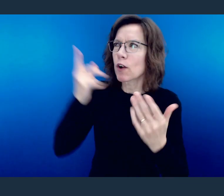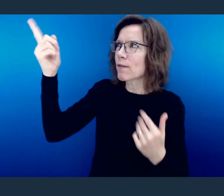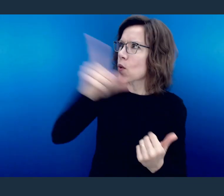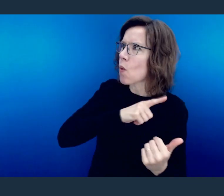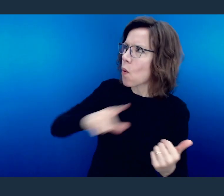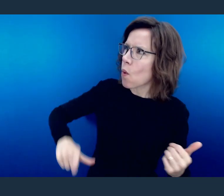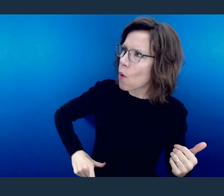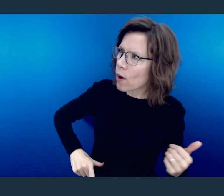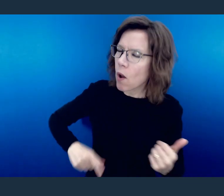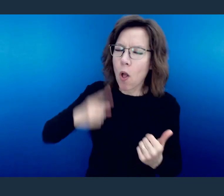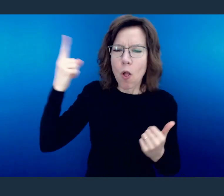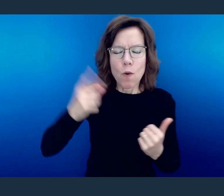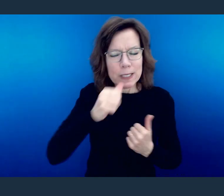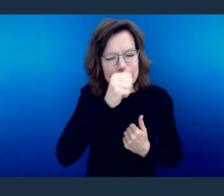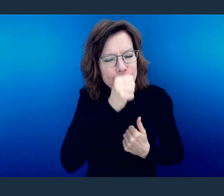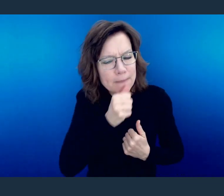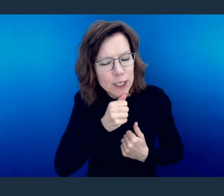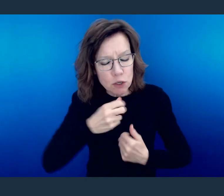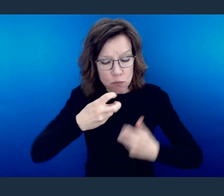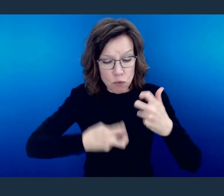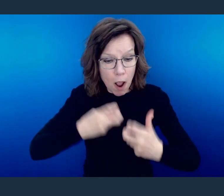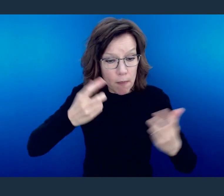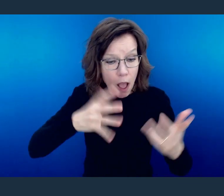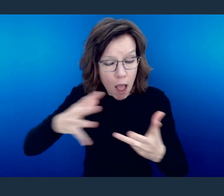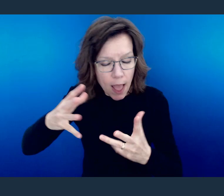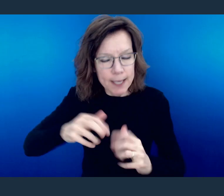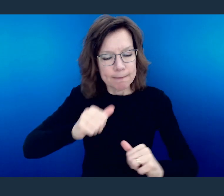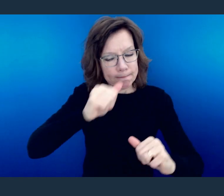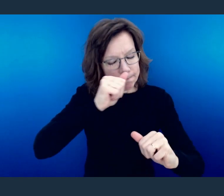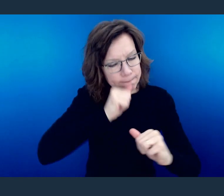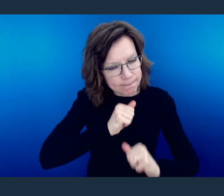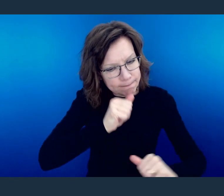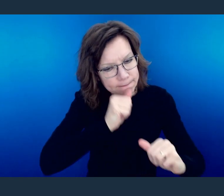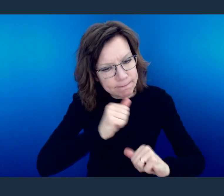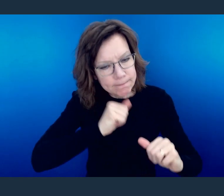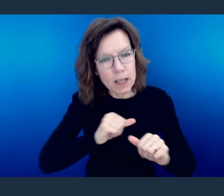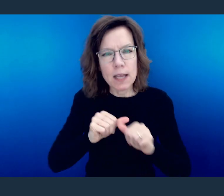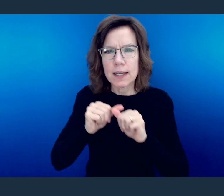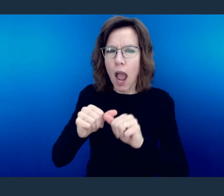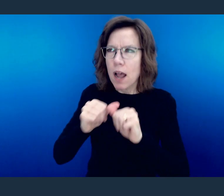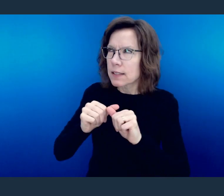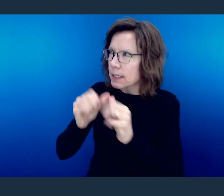Rejoice in hope, be patient in tribulation, be constant in prayer.